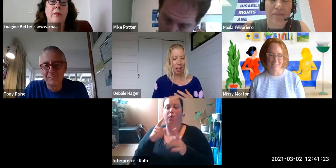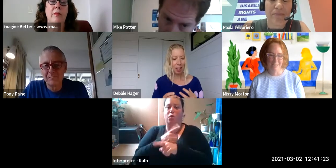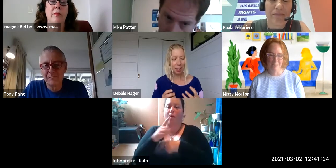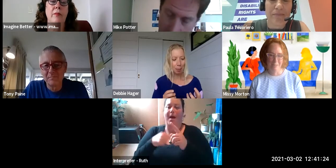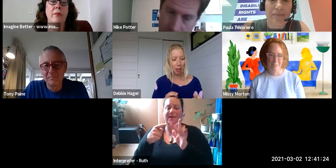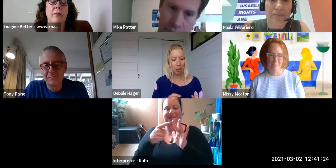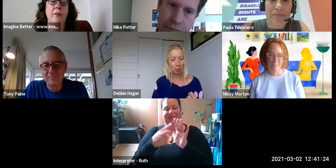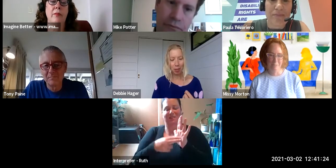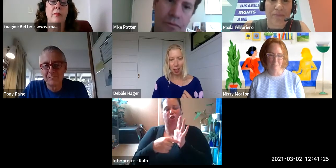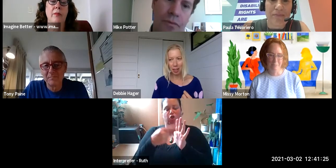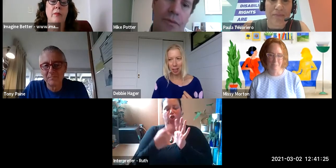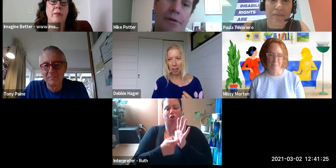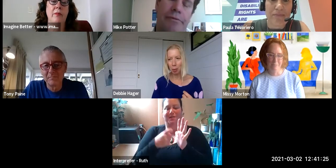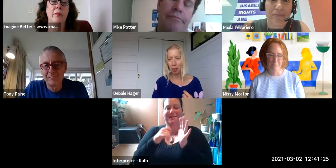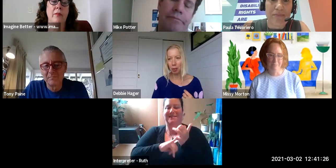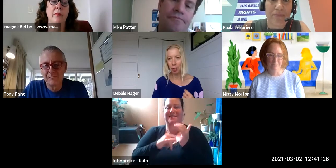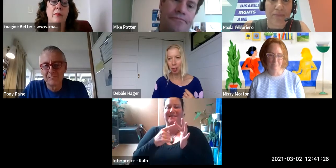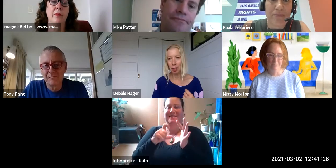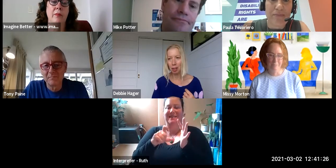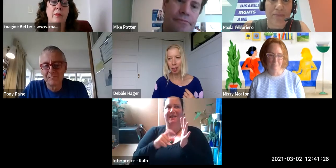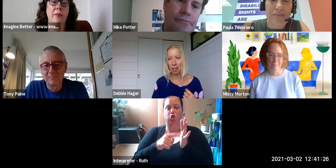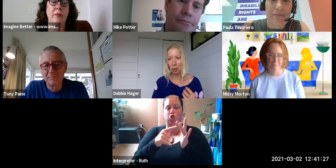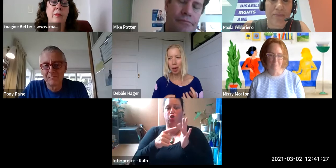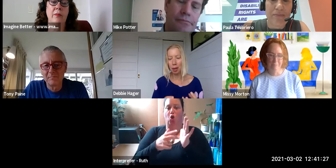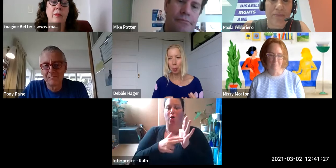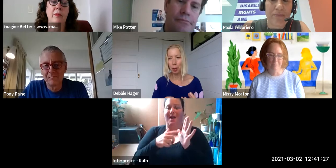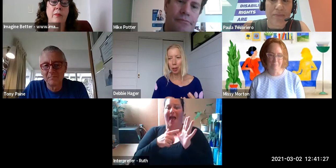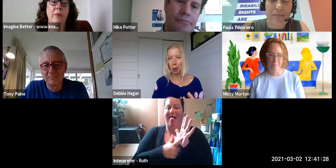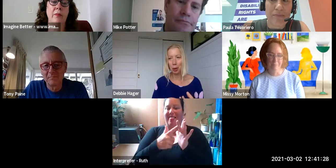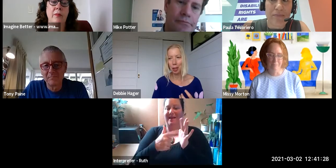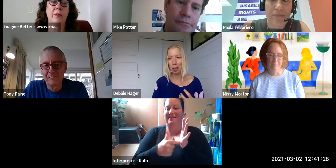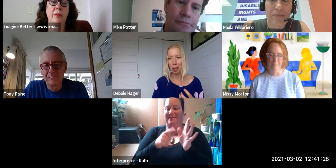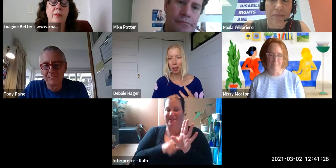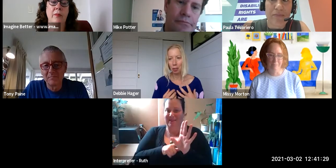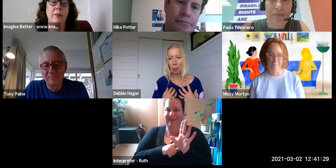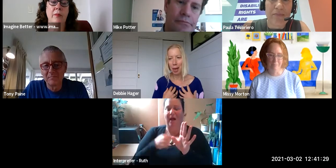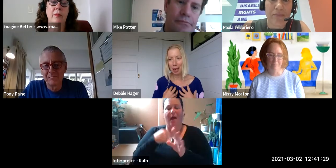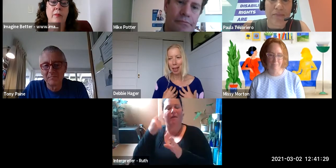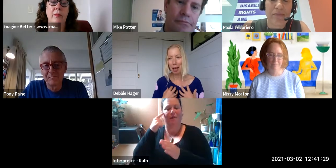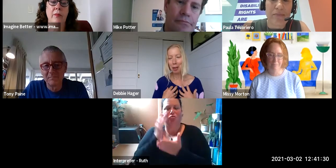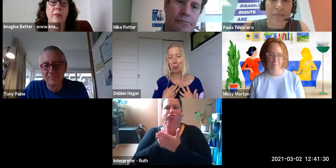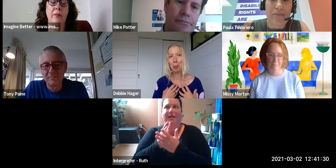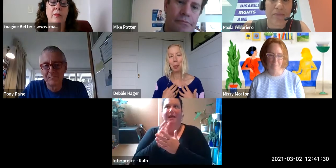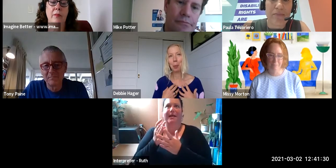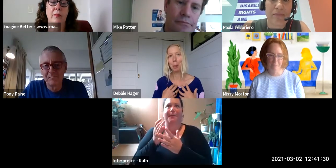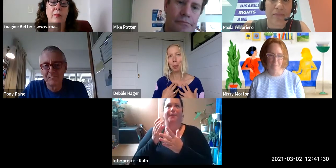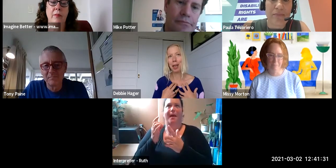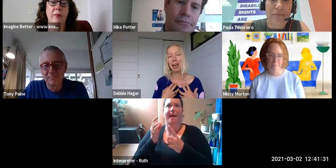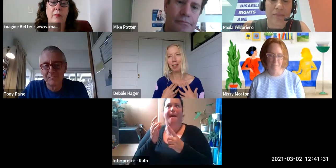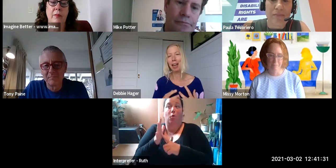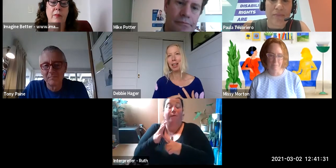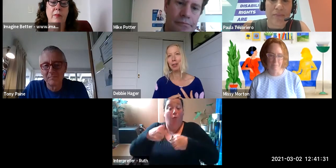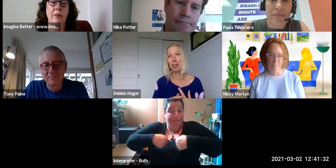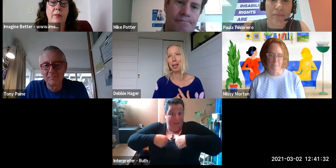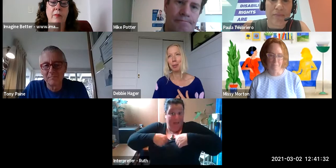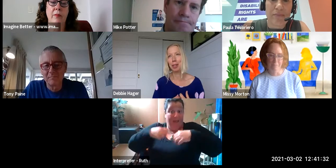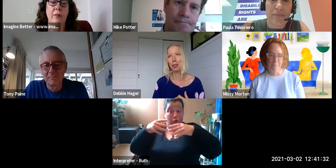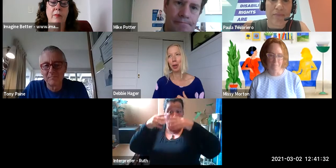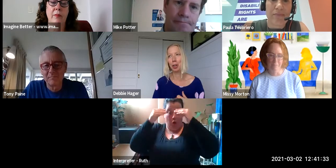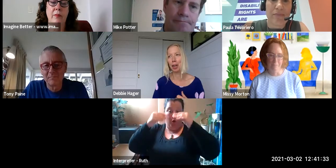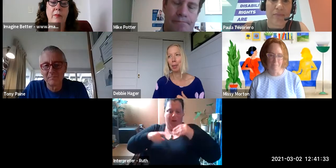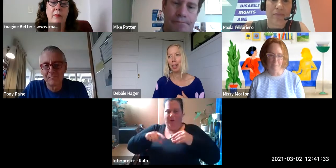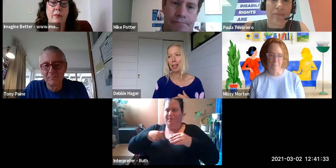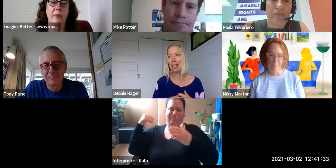I mean one of the things that some people on this call will have heard me talk about